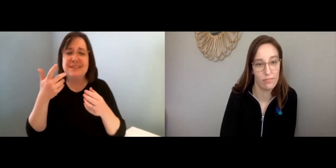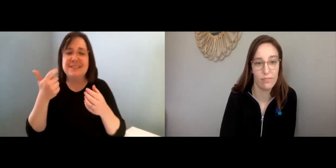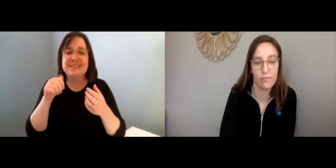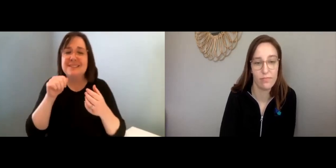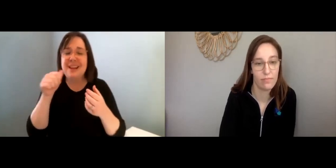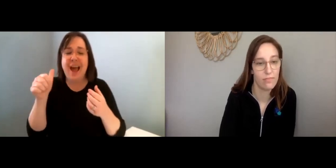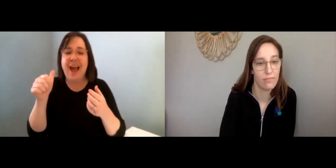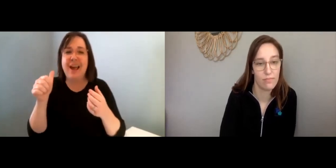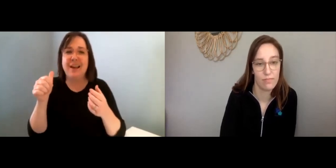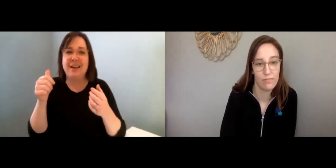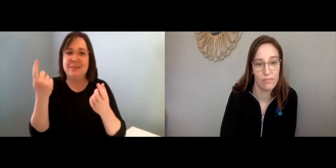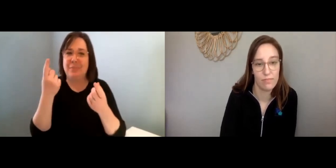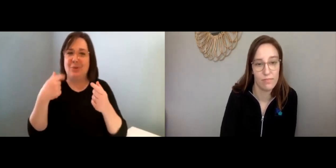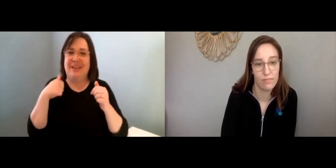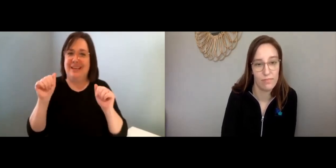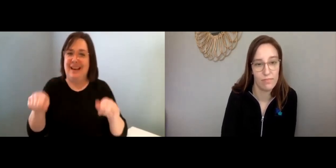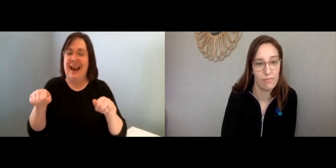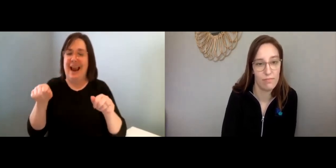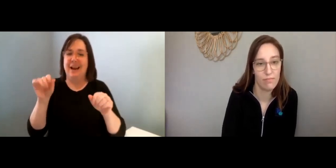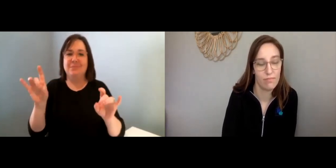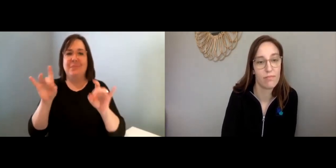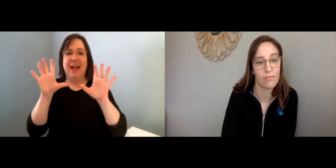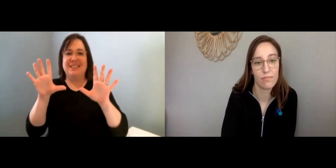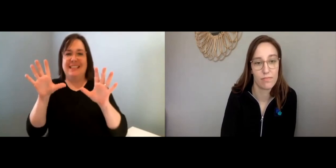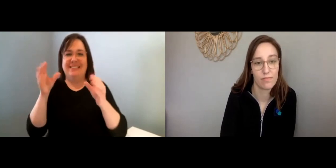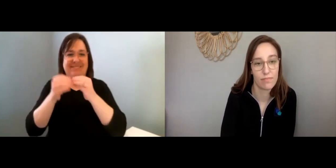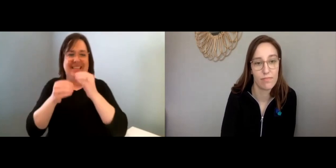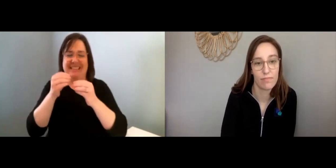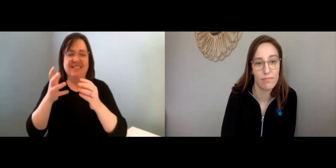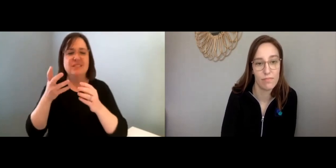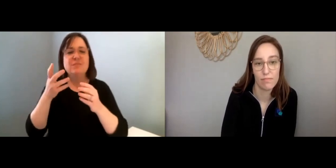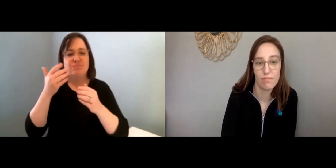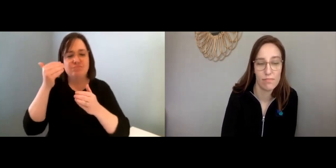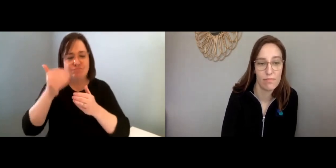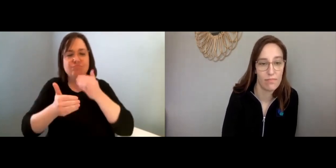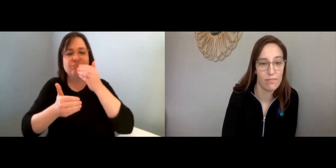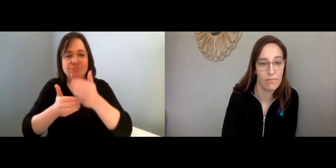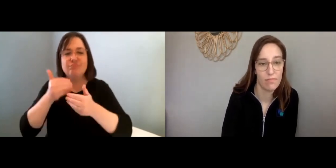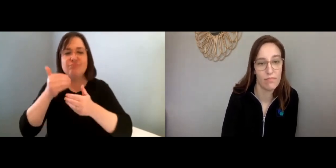It’s--this is not something that you can magically fix.